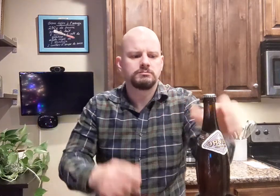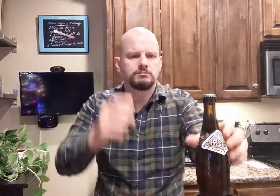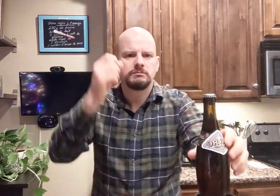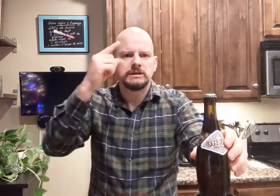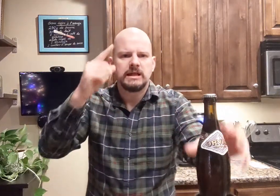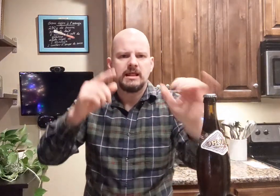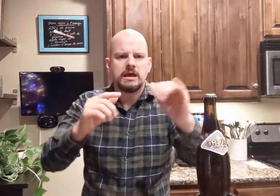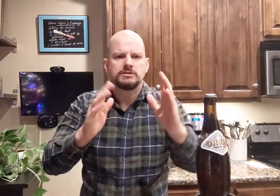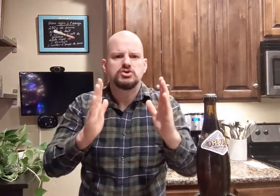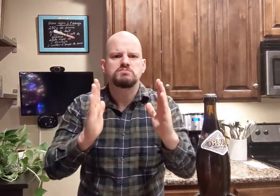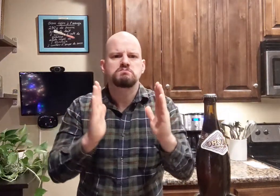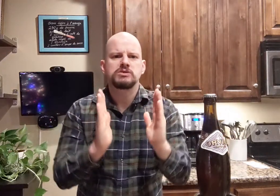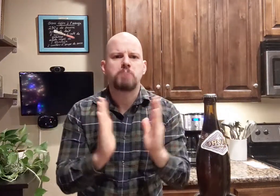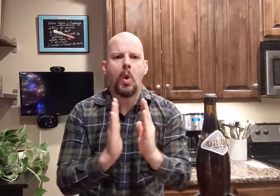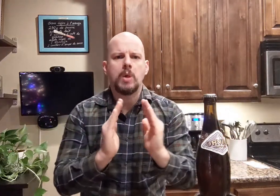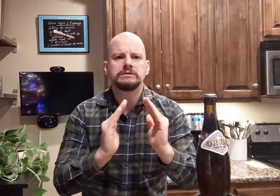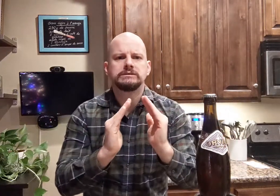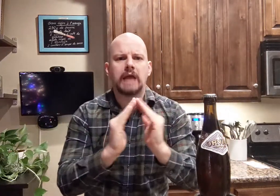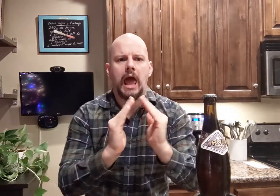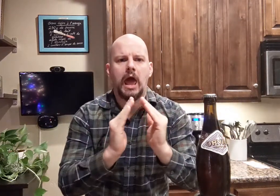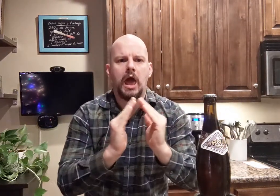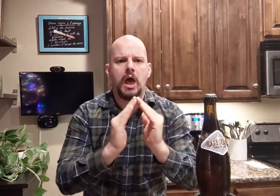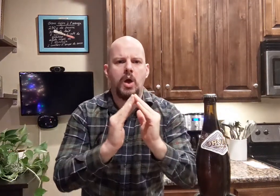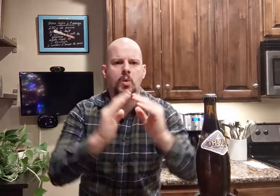It's a small town.